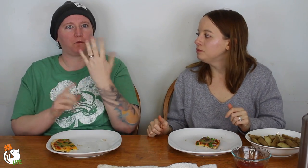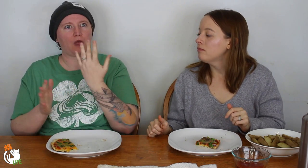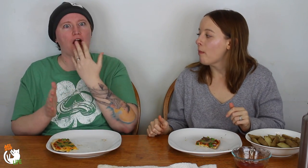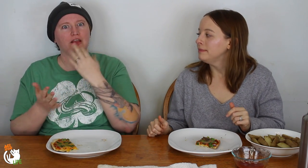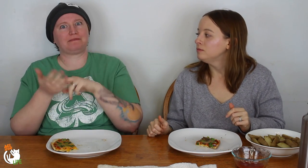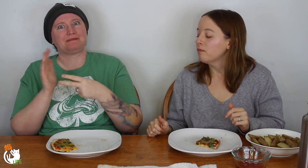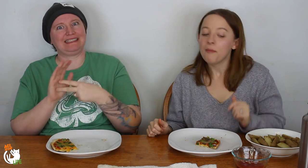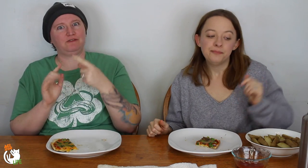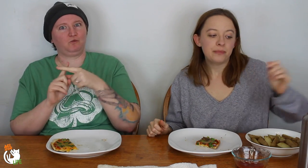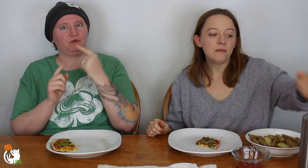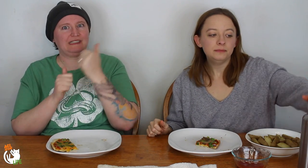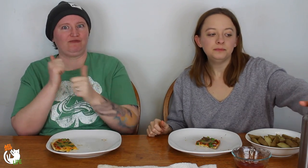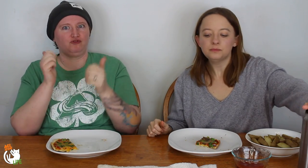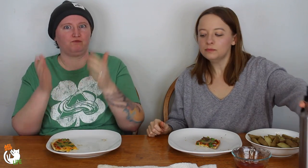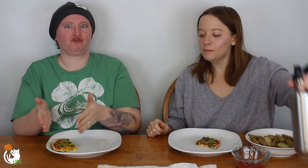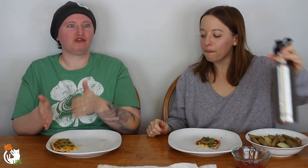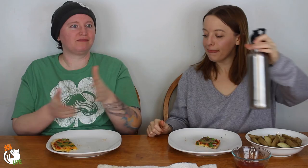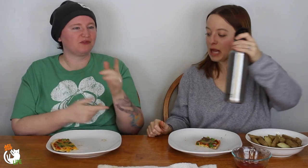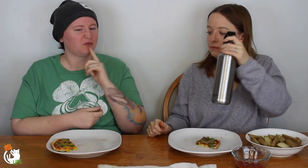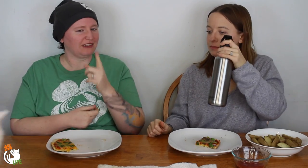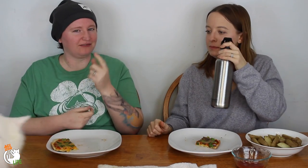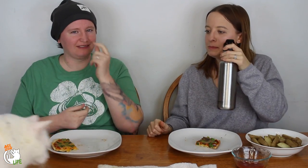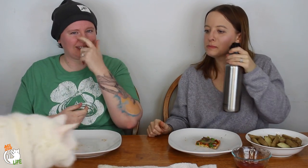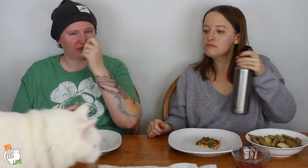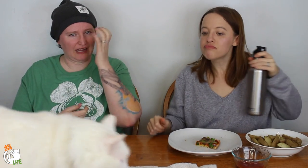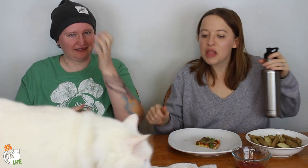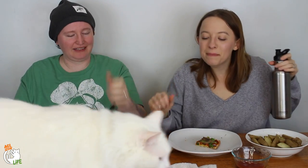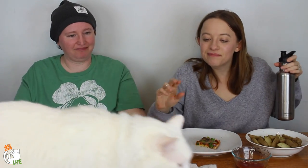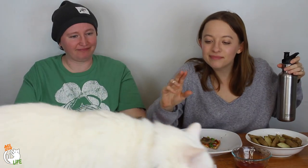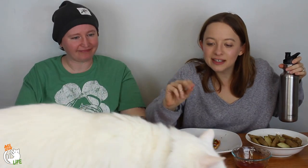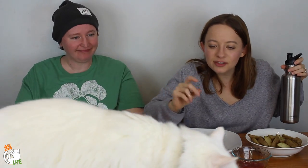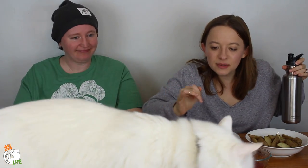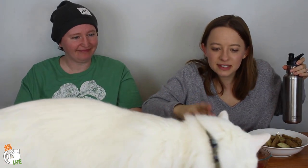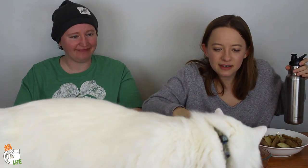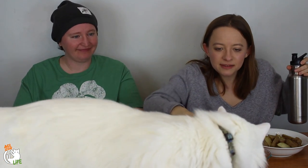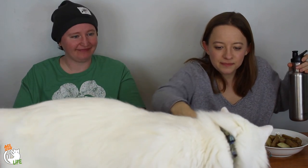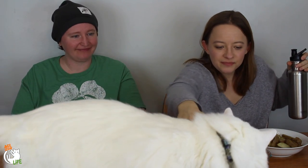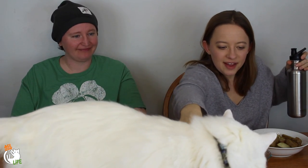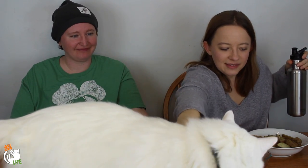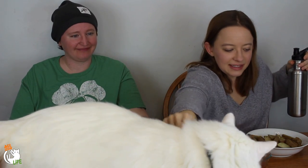of different perspectives of what that color means to each person. So it's a really interesting concept. No!